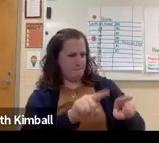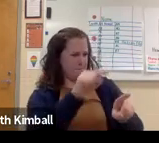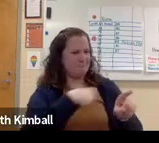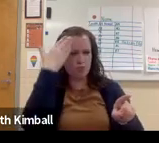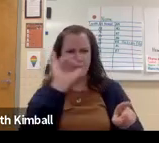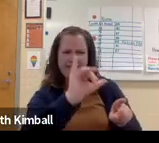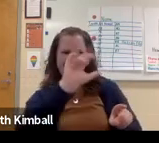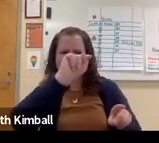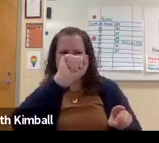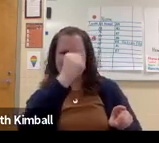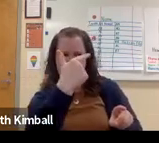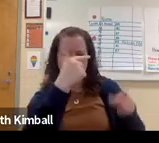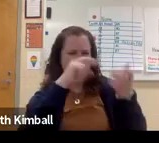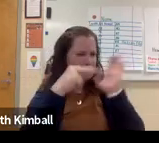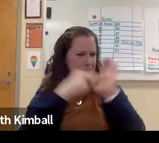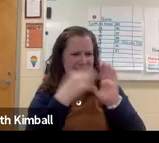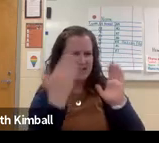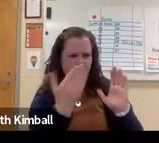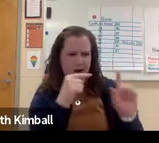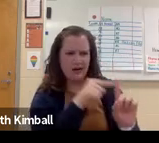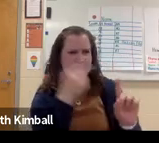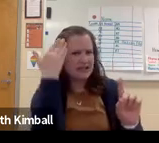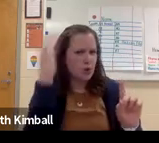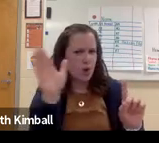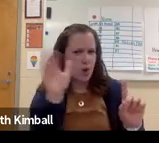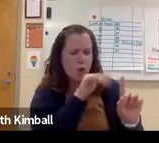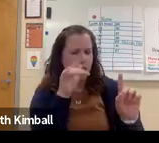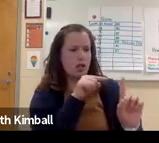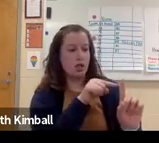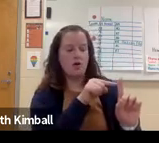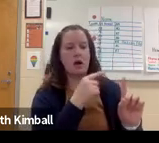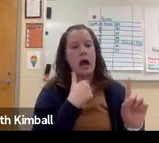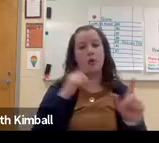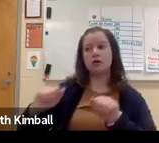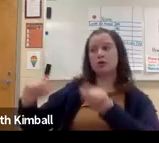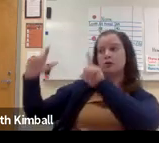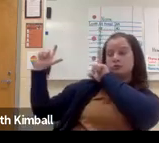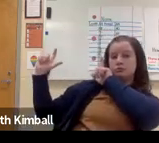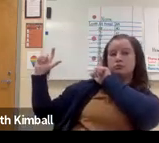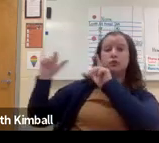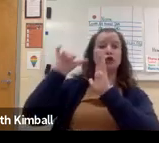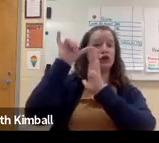Looking at those different types of resources and the tags, there will help them--